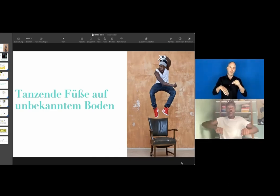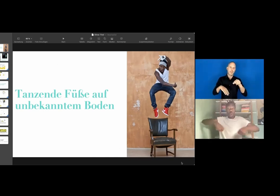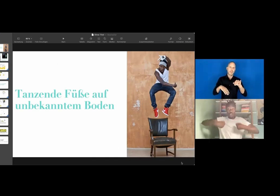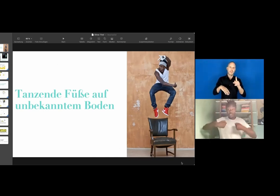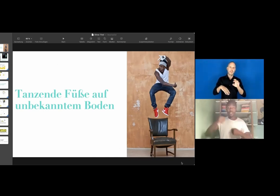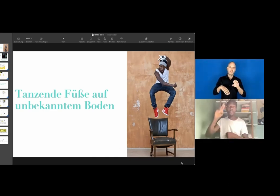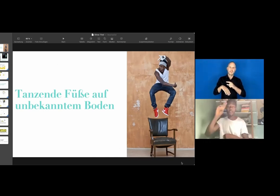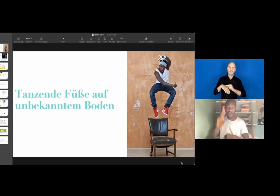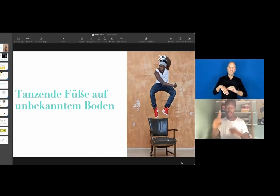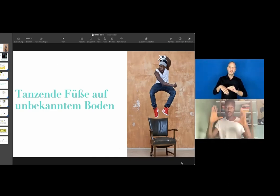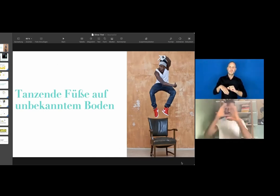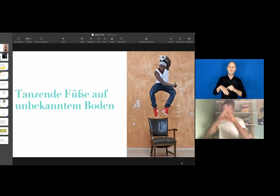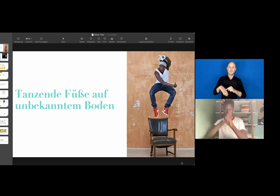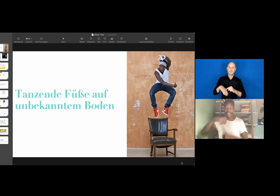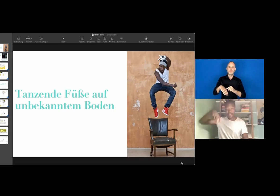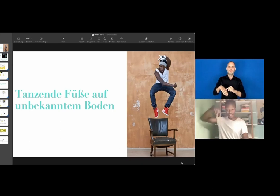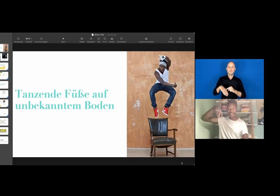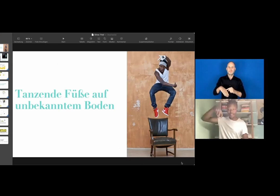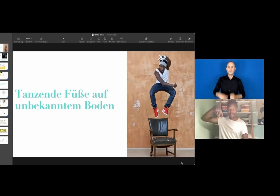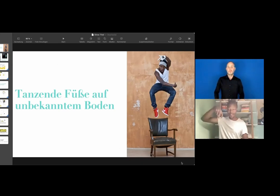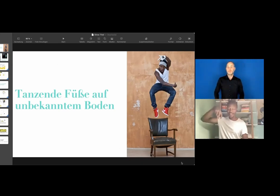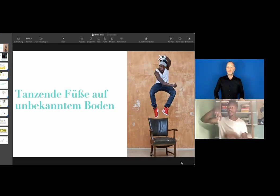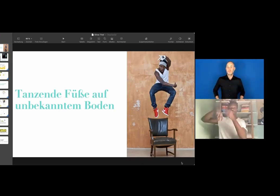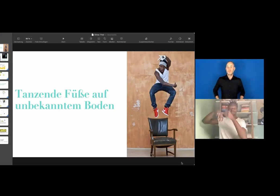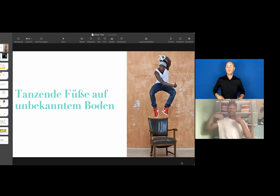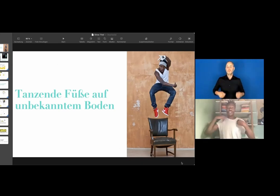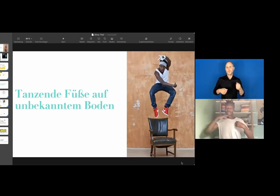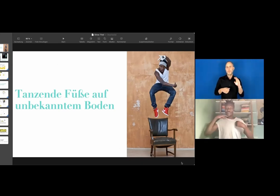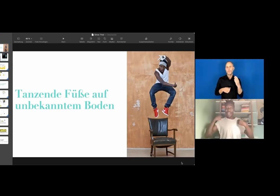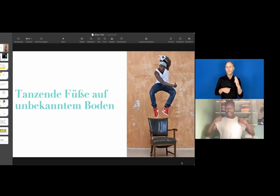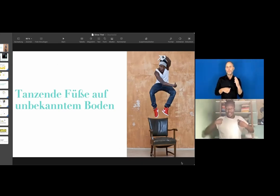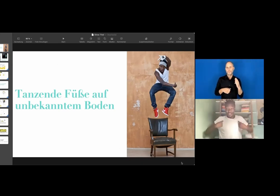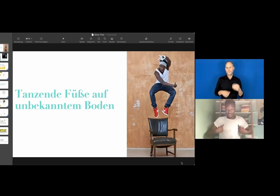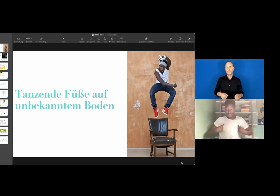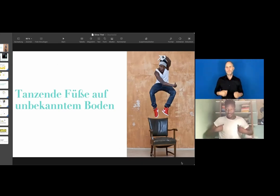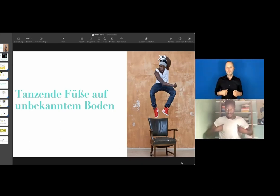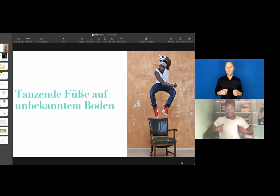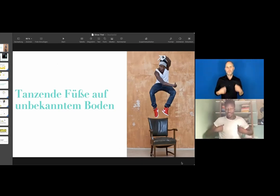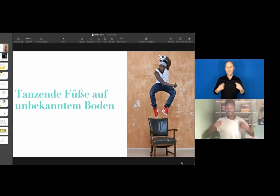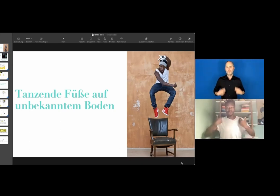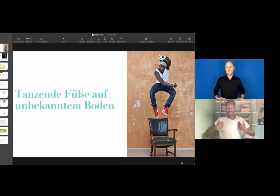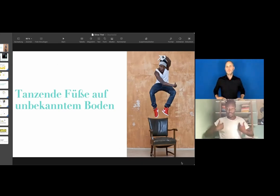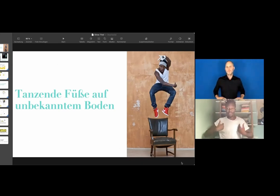I'm also wearing jeans, blue trousers, and I am also wearing a white shirt.